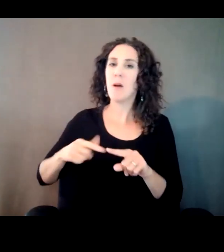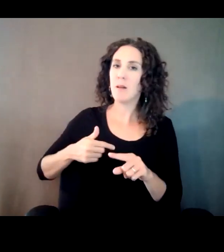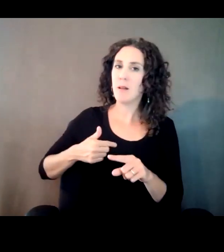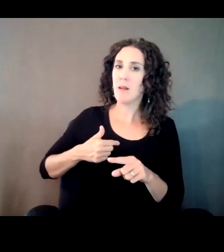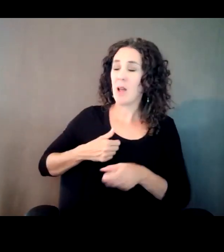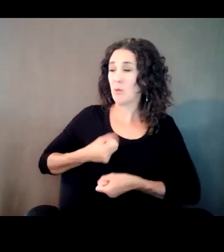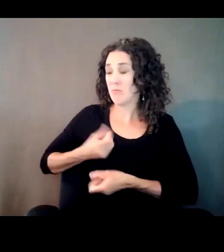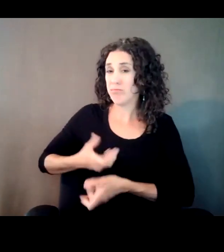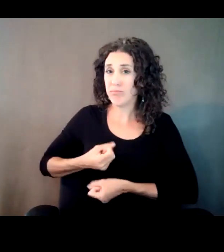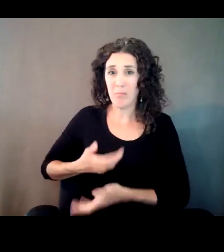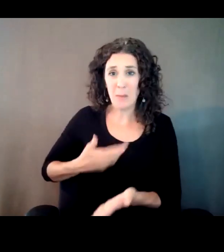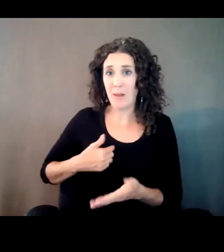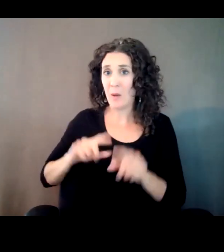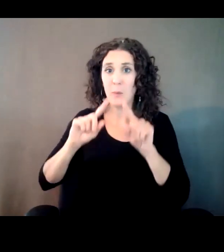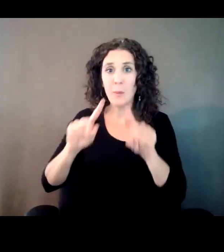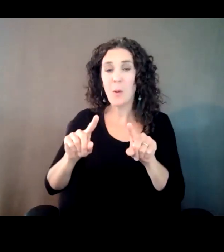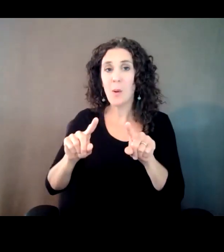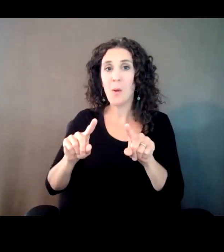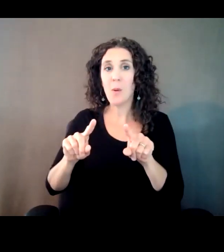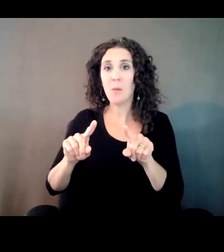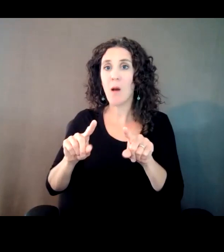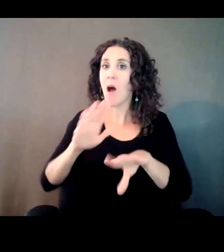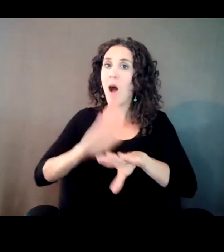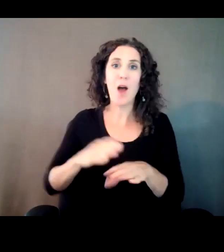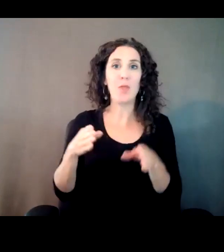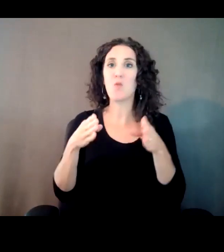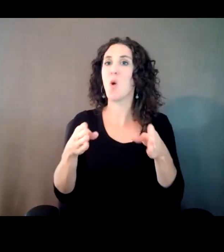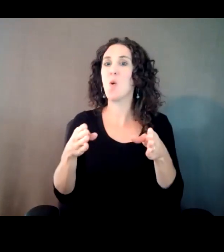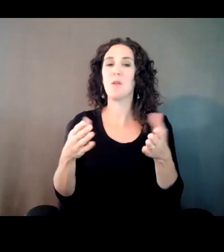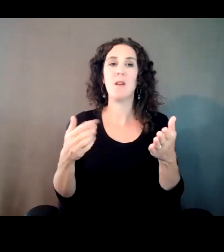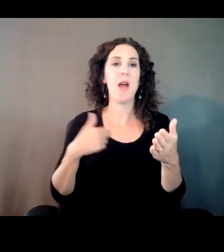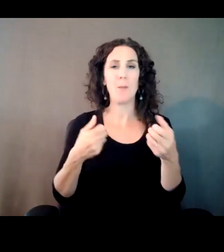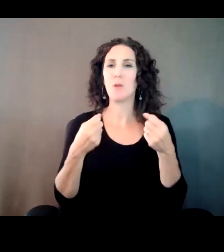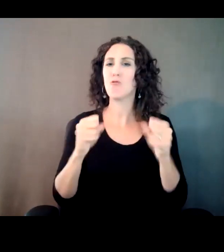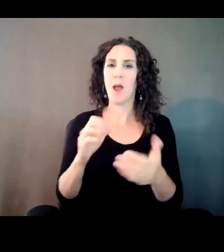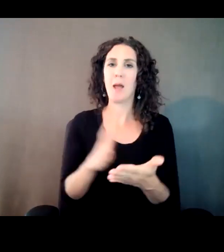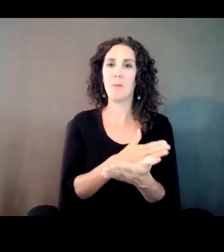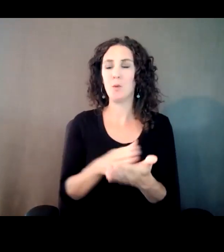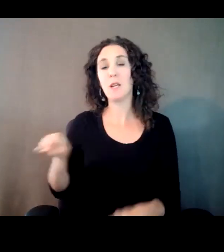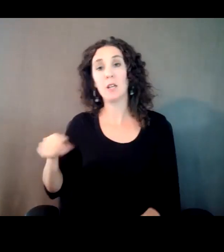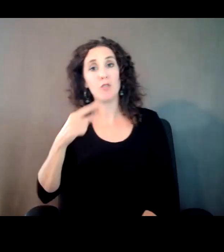I'll go out and do this and hit the road. Let me try that. And so she was -- get that